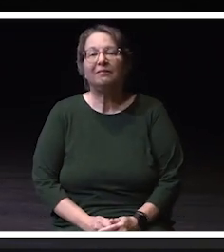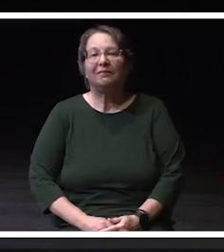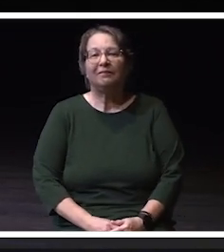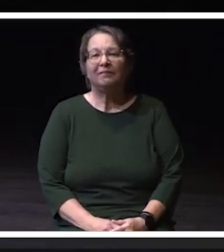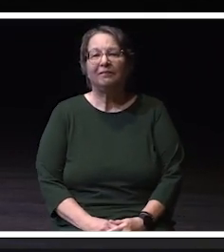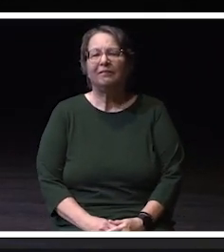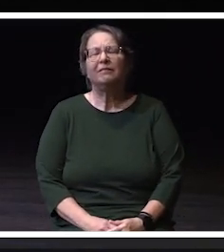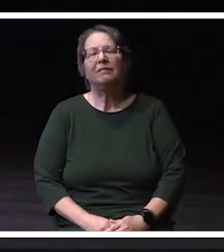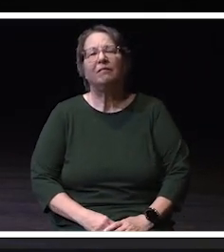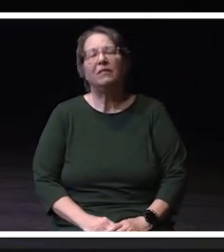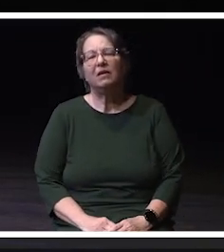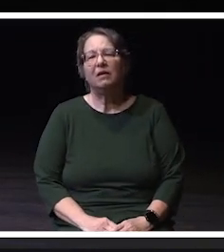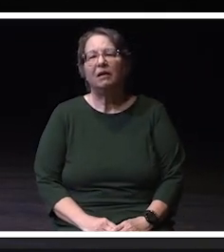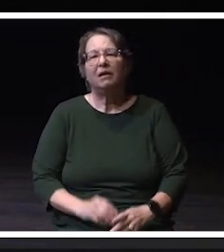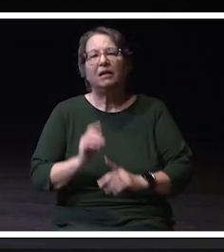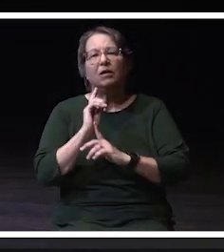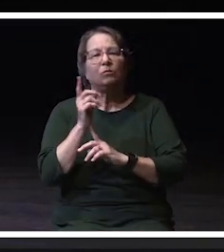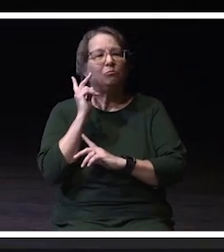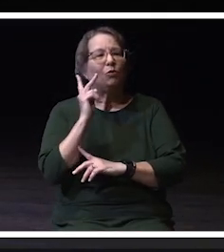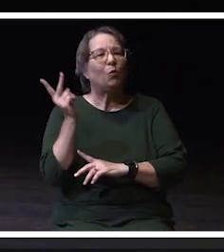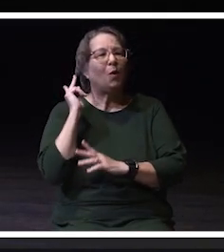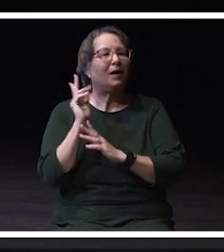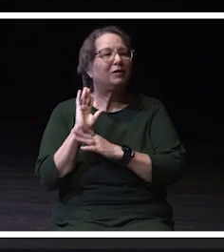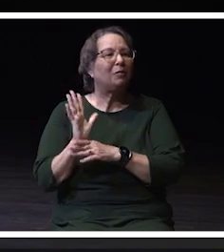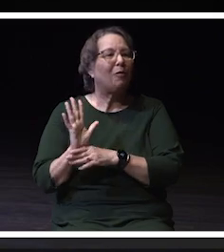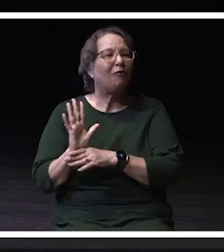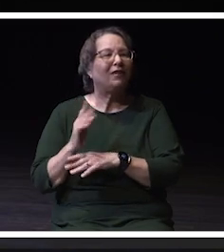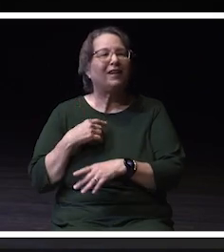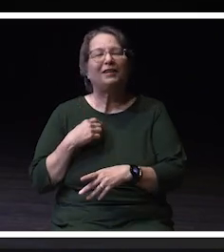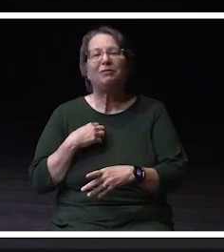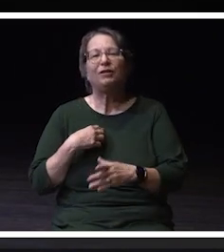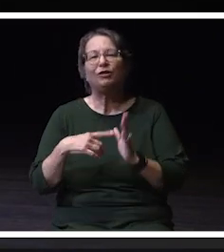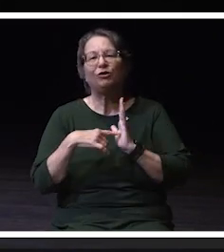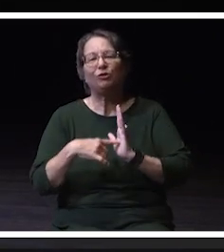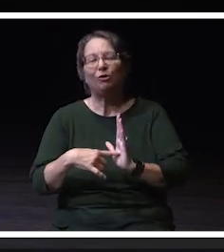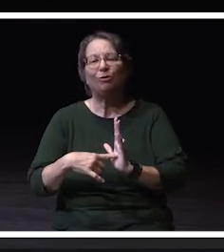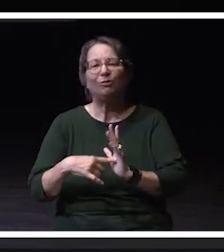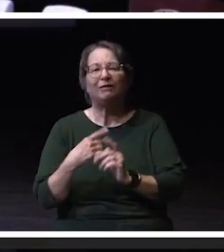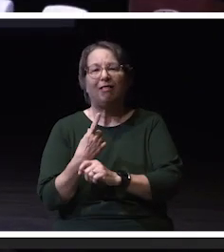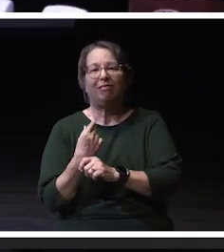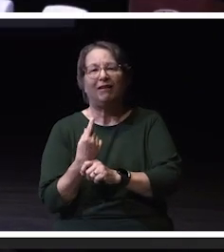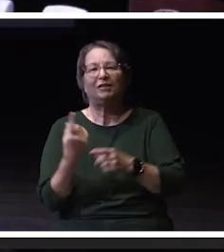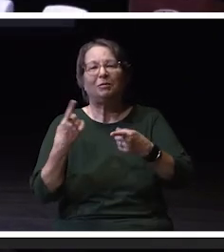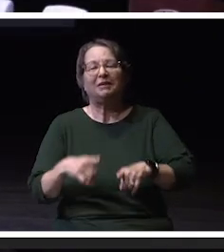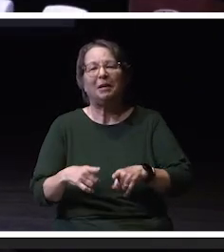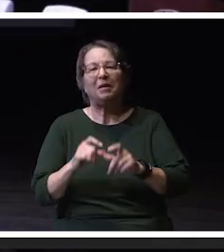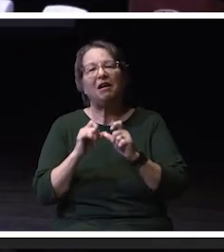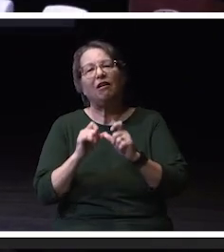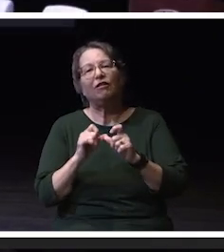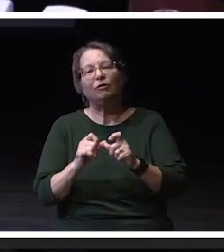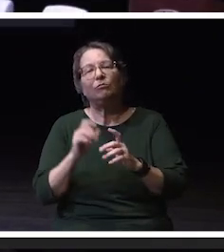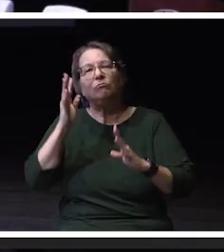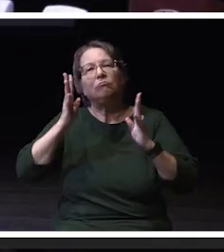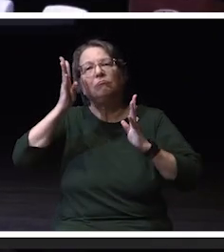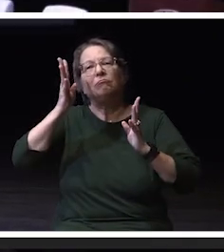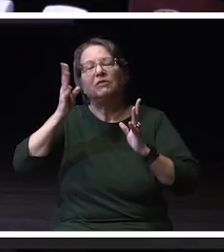Let's take a moment and view this video, which speaks directly to our past year and our continued quest to be Warhawk Bold.